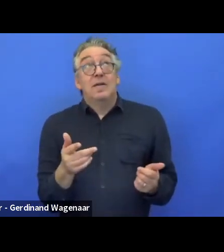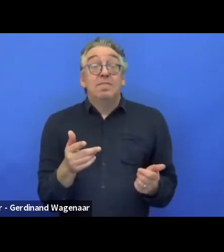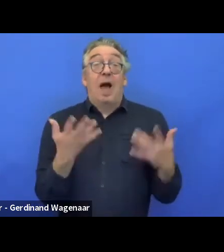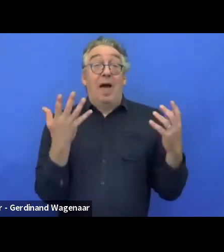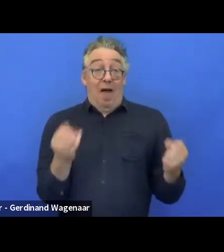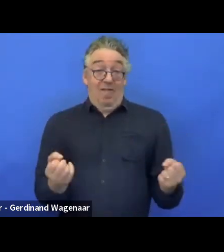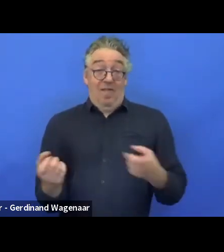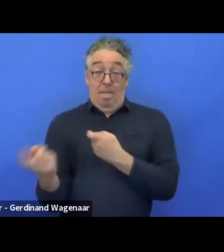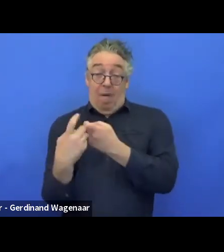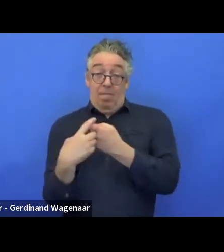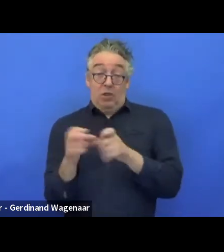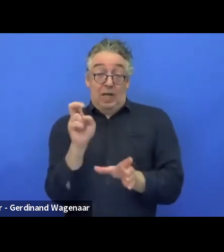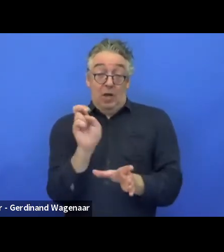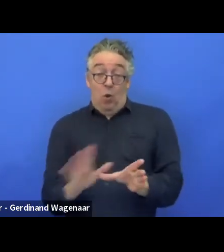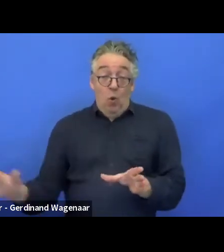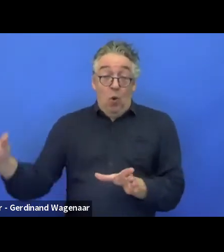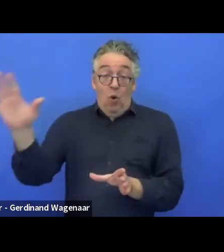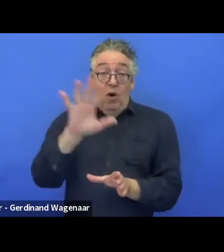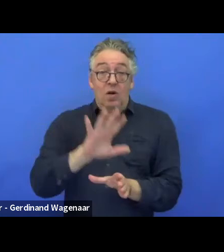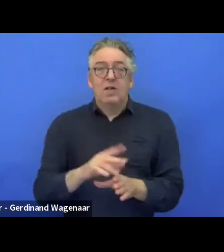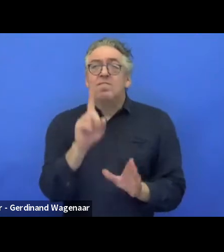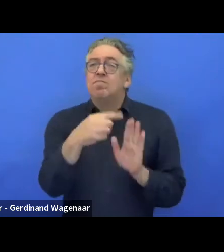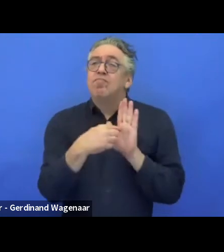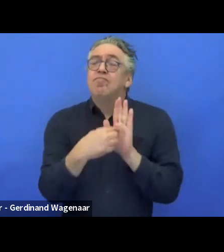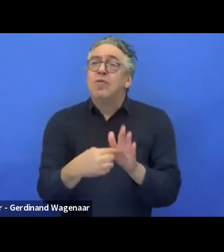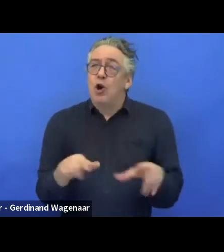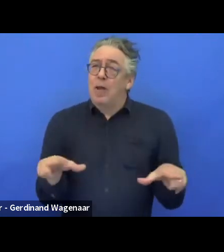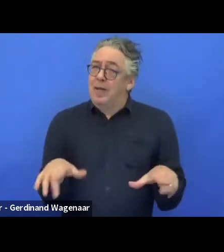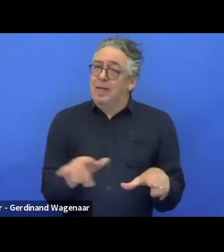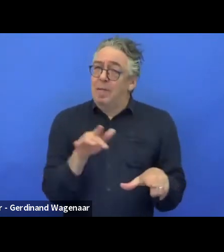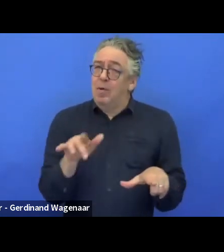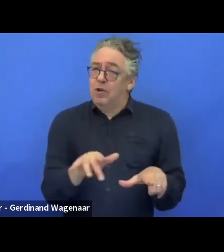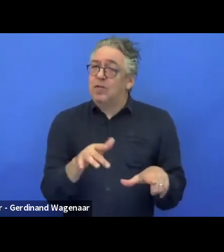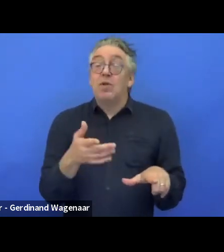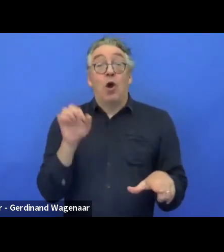So for example, the idea with tablet would be that we can pilot it